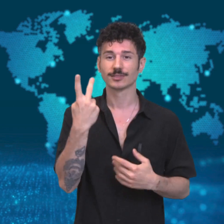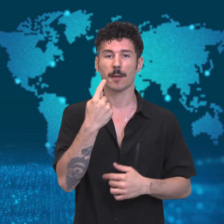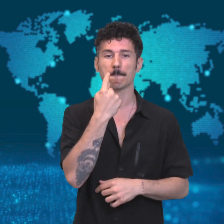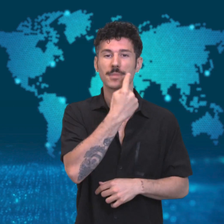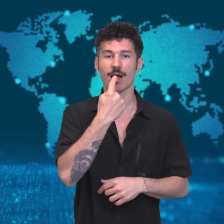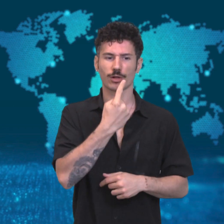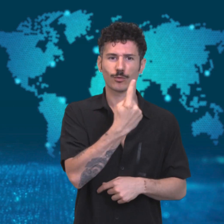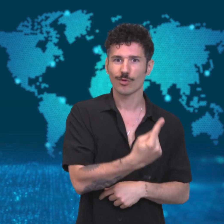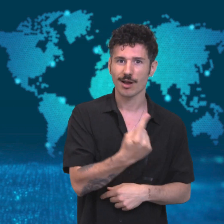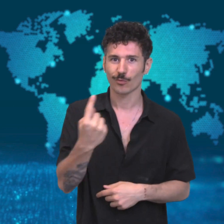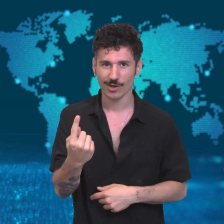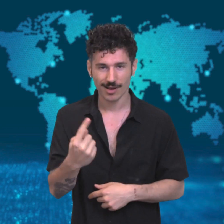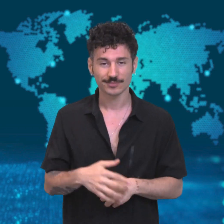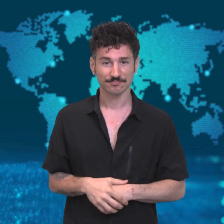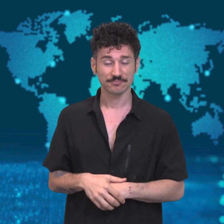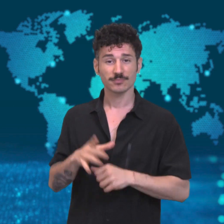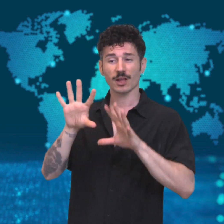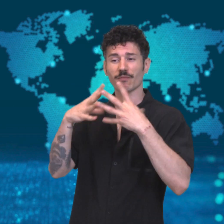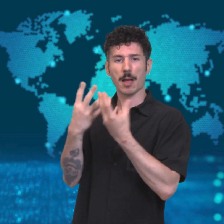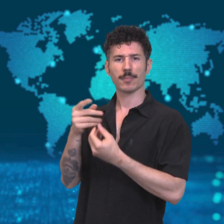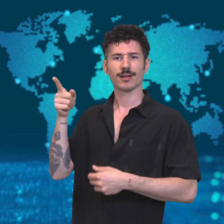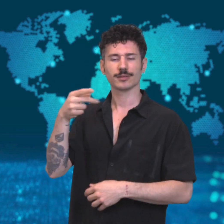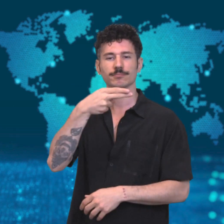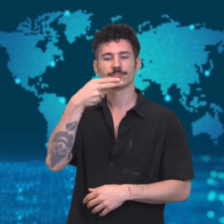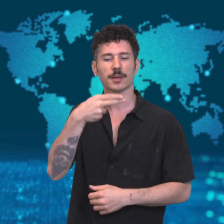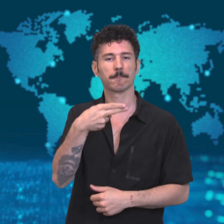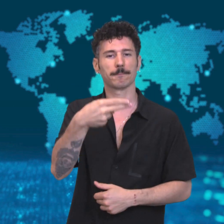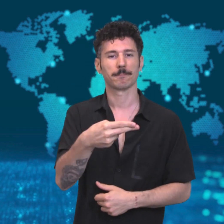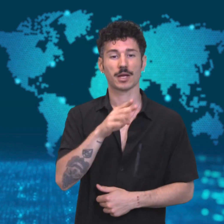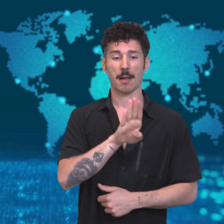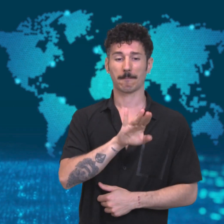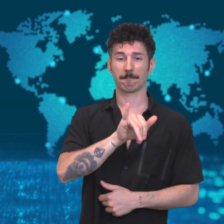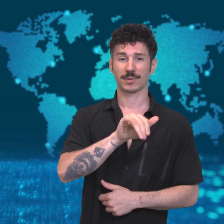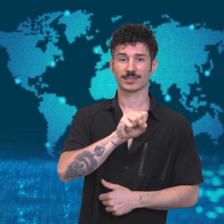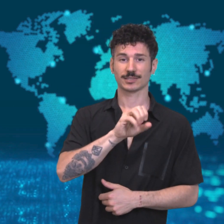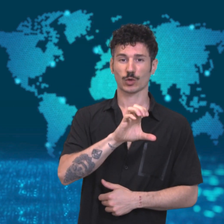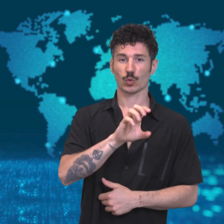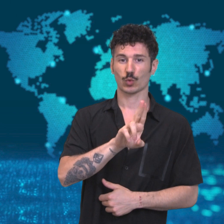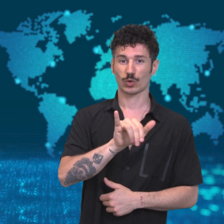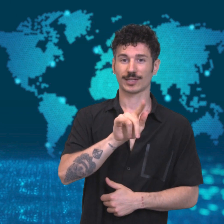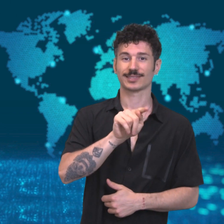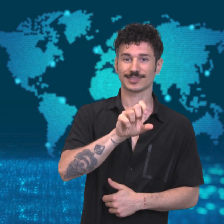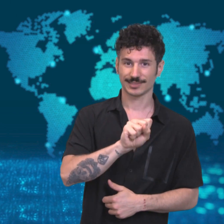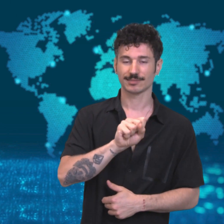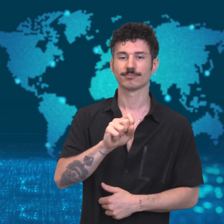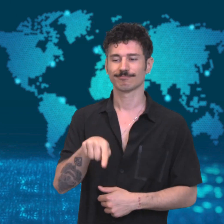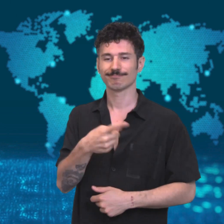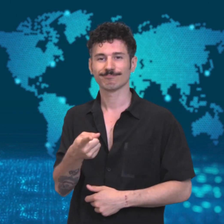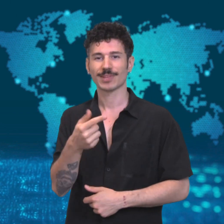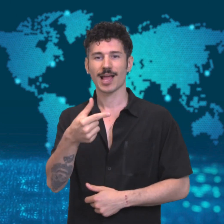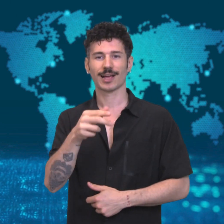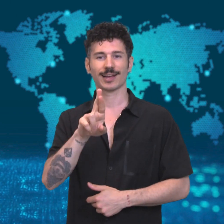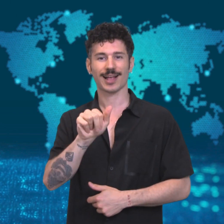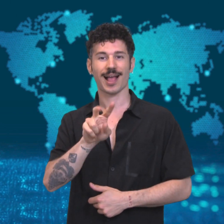His family named him Biscuits and Gravy, or Biscuits for short.